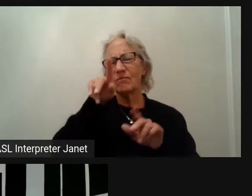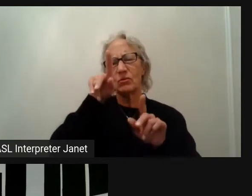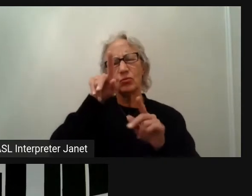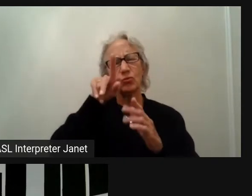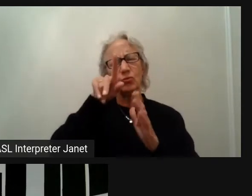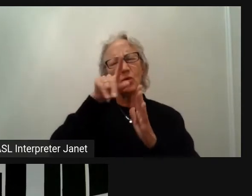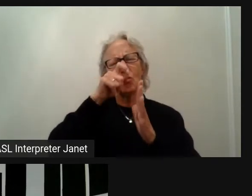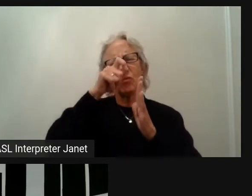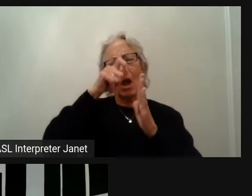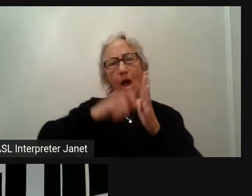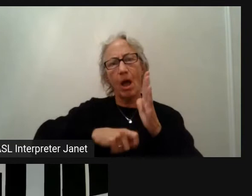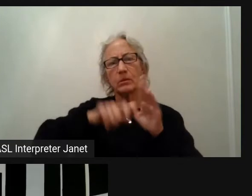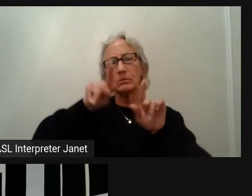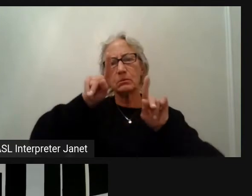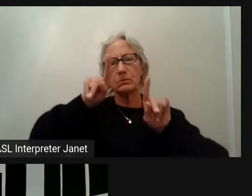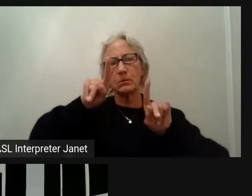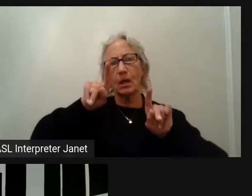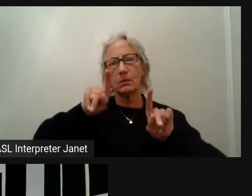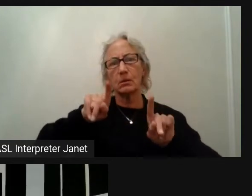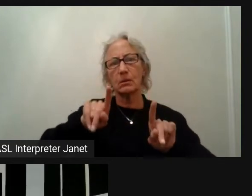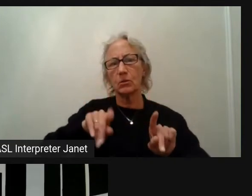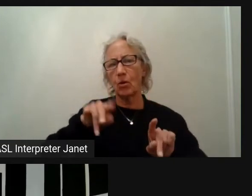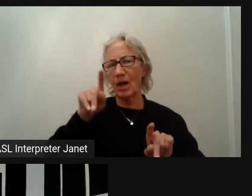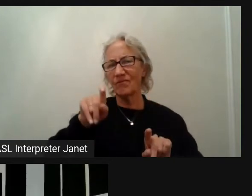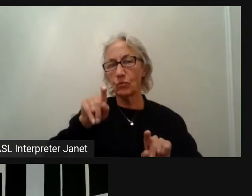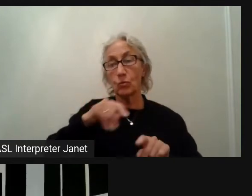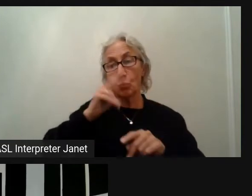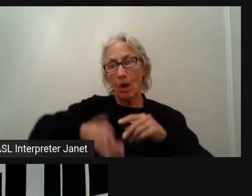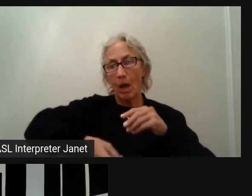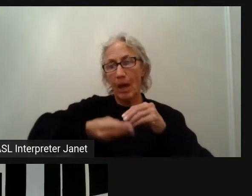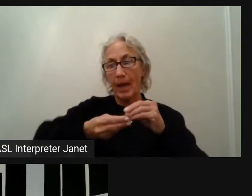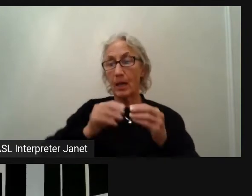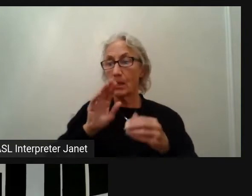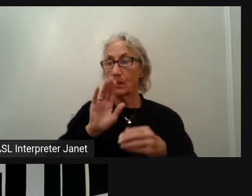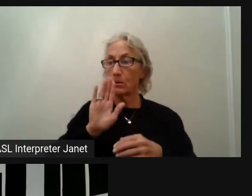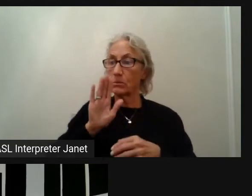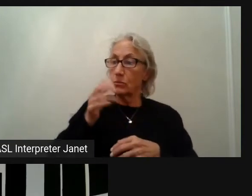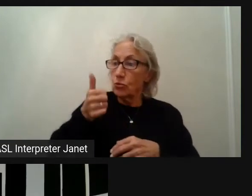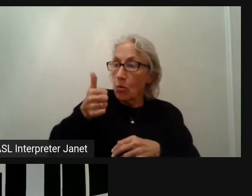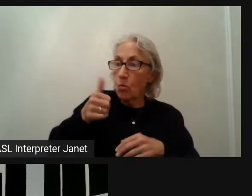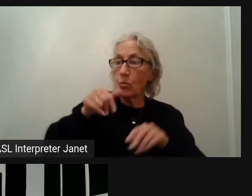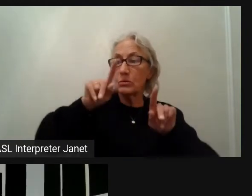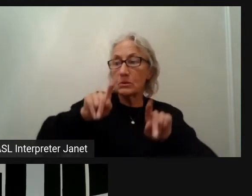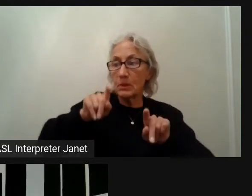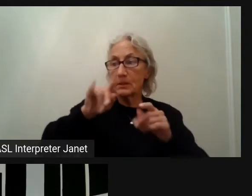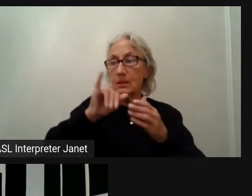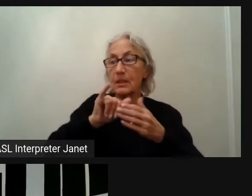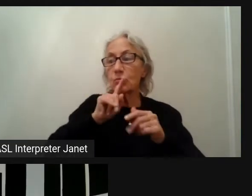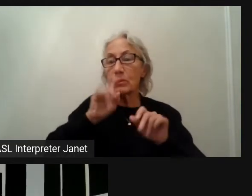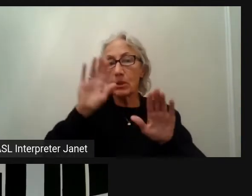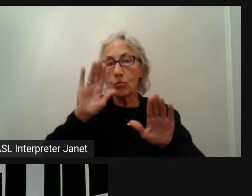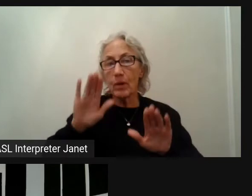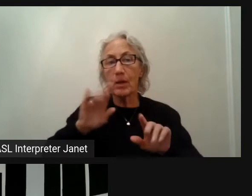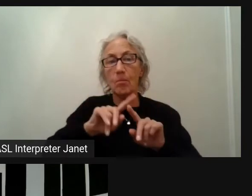Of course, you can at some point start adding your own test and this is great but by default, just to check